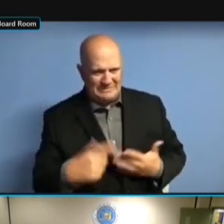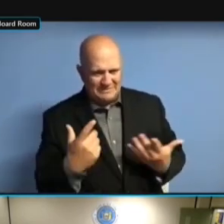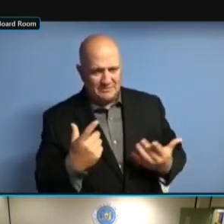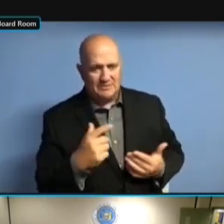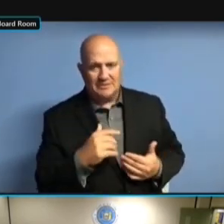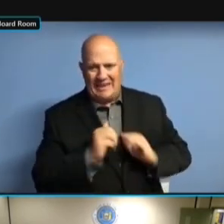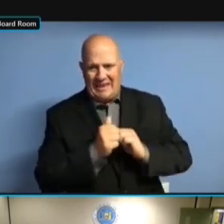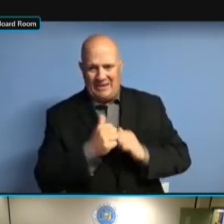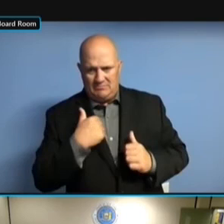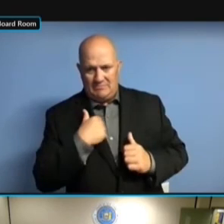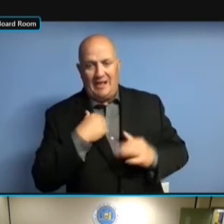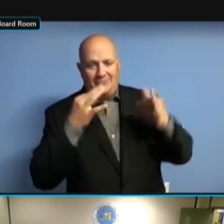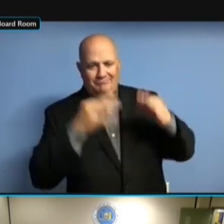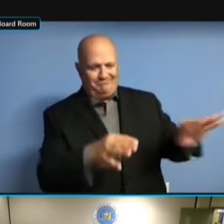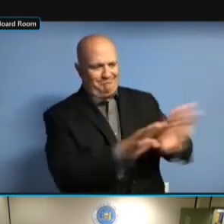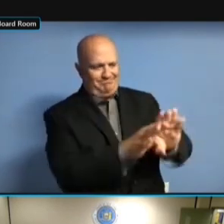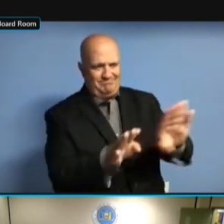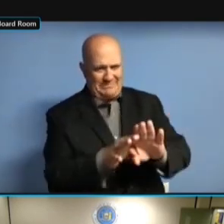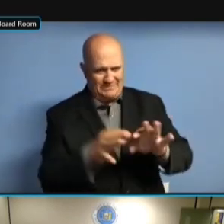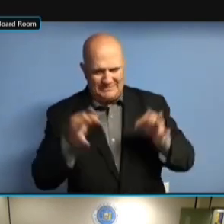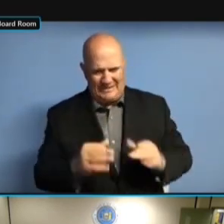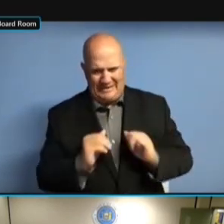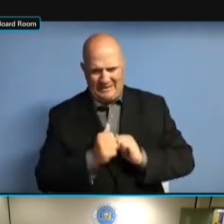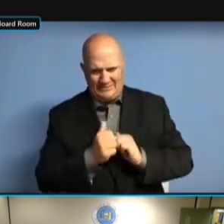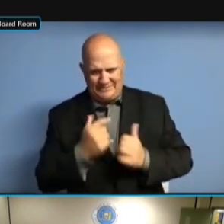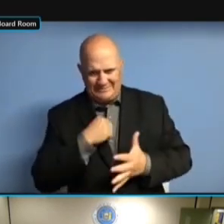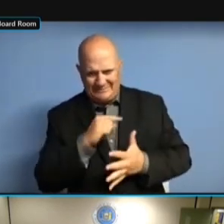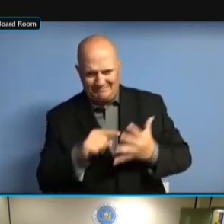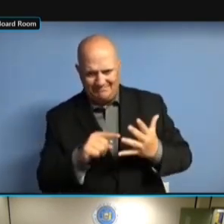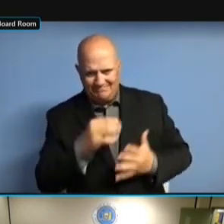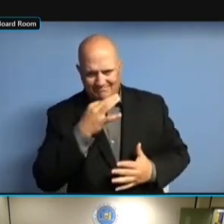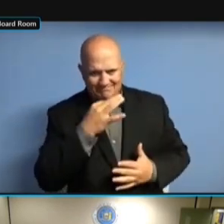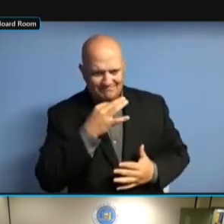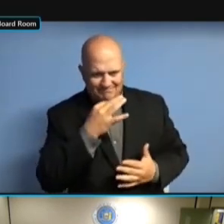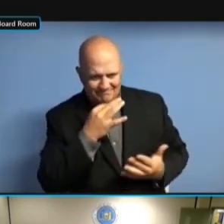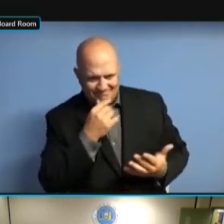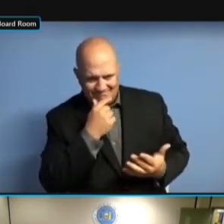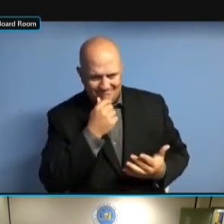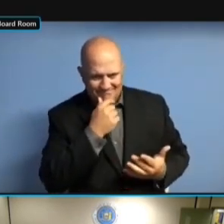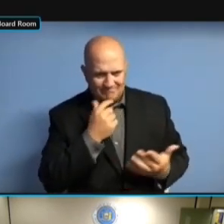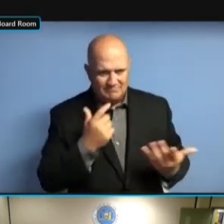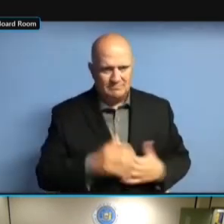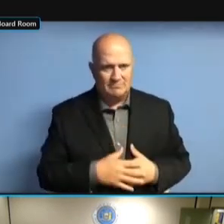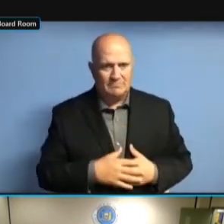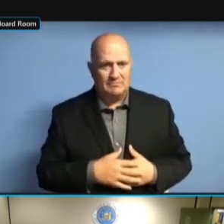CLOSE A LOT OF THESE COMMITTEES. NOW, IF YOUR CANDIDATE CLOSE A LOT OF THESE COMMITTEES. NOW, IF YOUR CANDIDATE OR CLOSE A LOT OF THESE COMMITTEES. NOW, IF YOUR CANDIDATE OR YOUR NOW, IF YOUR CANDIDATE OR YOUR NOW, IF YOUR CANDIDATE OR YOUR COMMITTEE, NOW, IF YOUR CANDIDATE OR YOUR COMMITTEE, AND NOW, IF YOUR CANDIDATE OR YOUR COMMITTEE, AND YOU NOW, IF YOUR CANDIDATE OR YOUR COMMITTEE, AND YOU CAN NOW, IF YOUR CANDIDATE OR YOUR COMMITTEE, AND YOU CAN SHOW NOW, IF YOUR CANDIDATE OR YOUR COMMITTEE, AND YOU CAN SHOW ME COMMITTEE, AND YOU CAN SHOW ME COMMITTEE, AND YOU CAN SHOW ME YOU'VE COMMITTEE, AND YOU CAN SHOW ME YOU'VE GOT COMMITTEE, AND YOU CAN SHOW ME YOU'VE GOT A COMMITTEE, AND YOU CAN SHOW ME YOU'VE GOT A ZERO